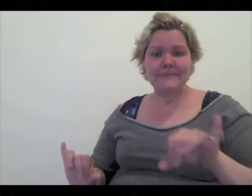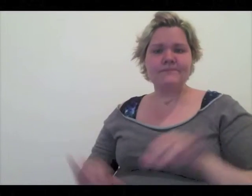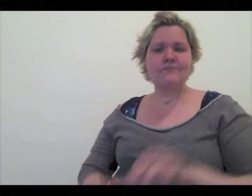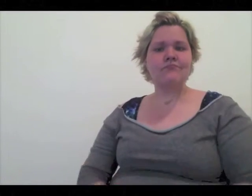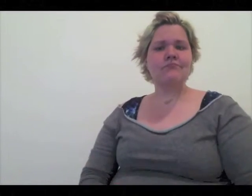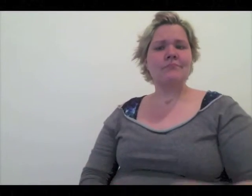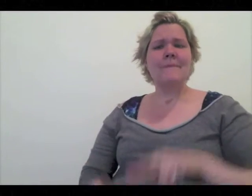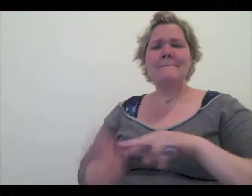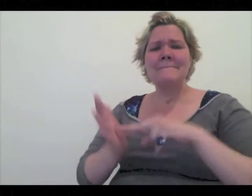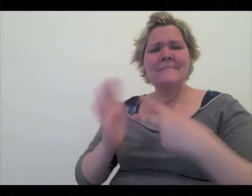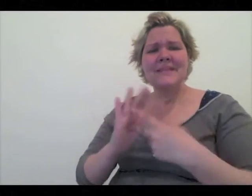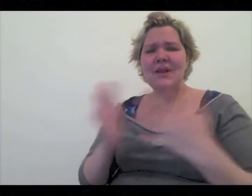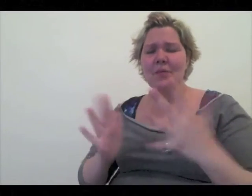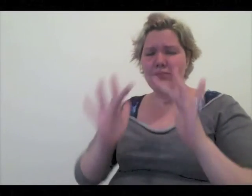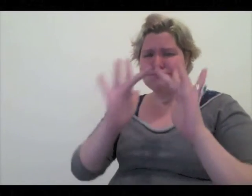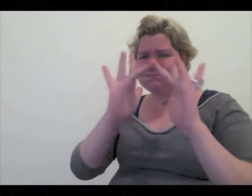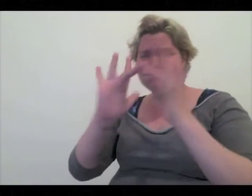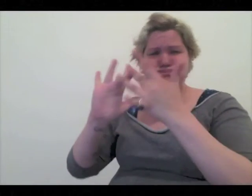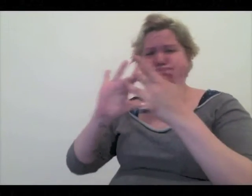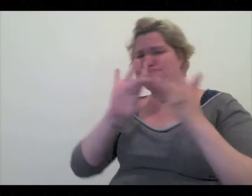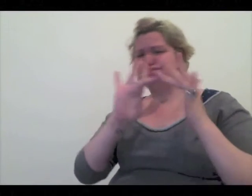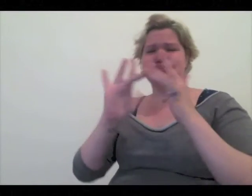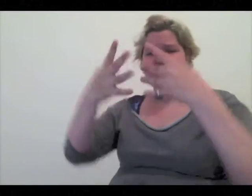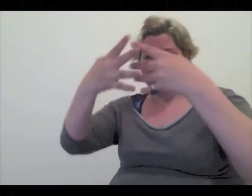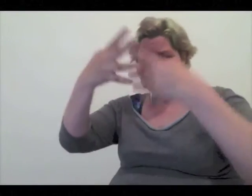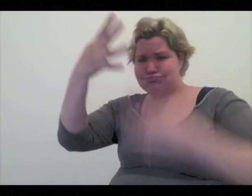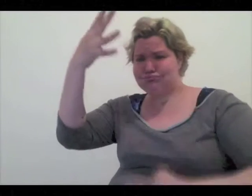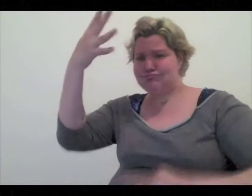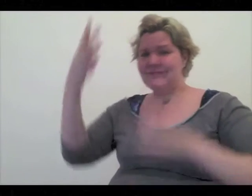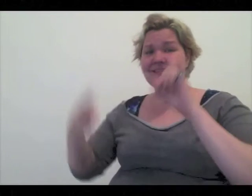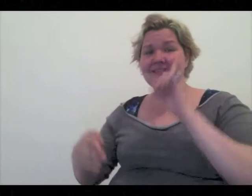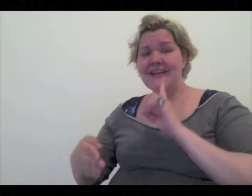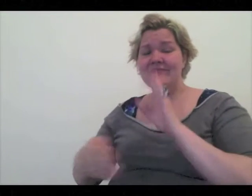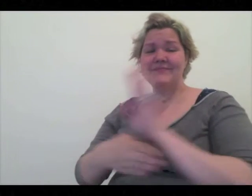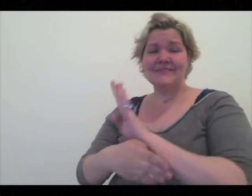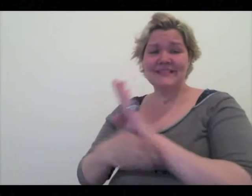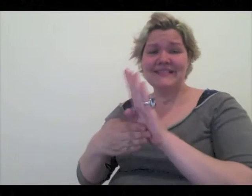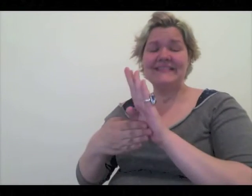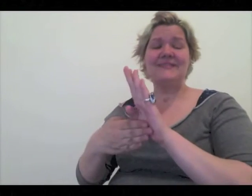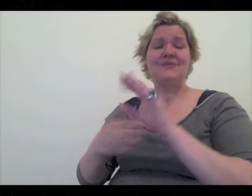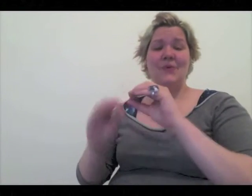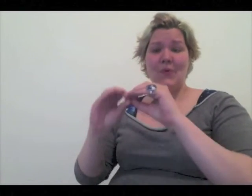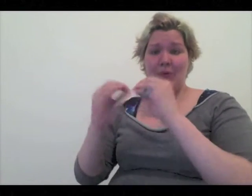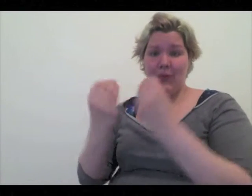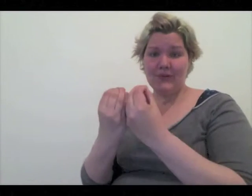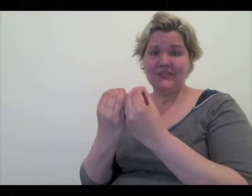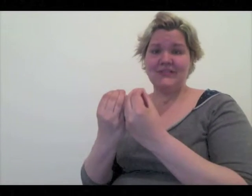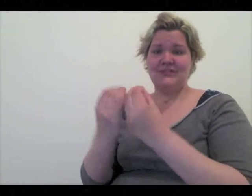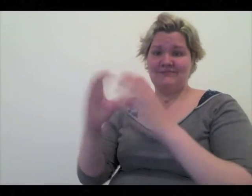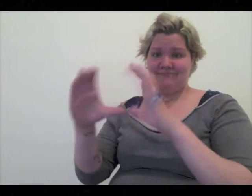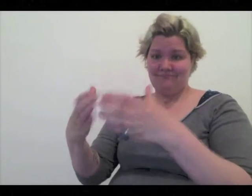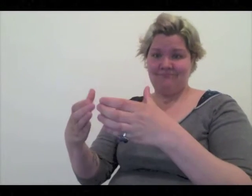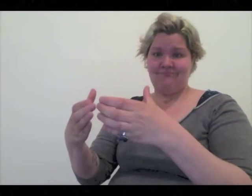where there would be a network of Deaf businesses and organizations in one directory.